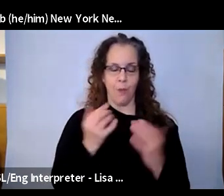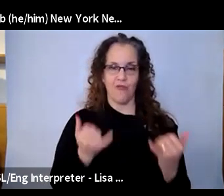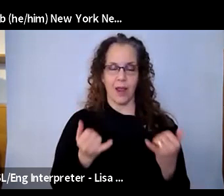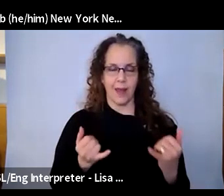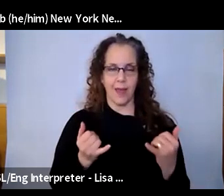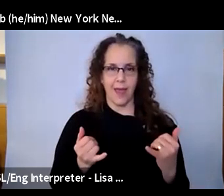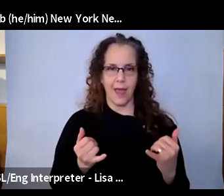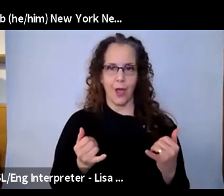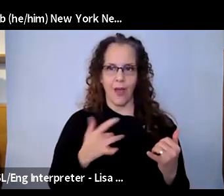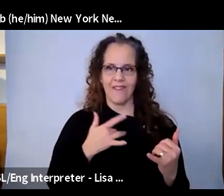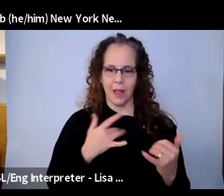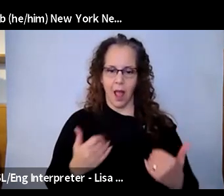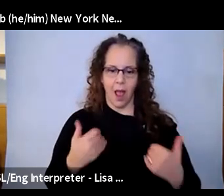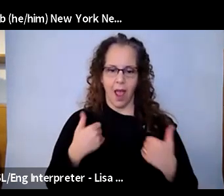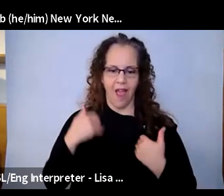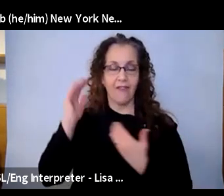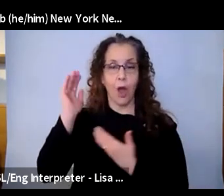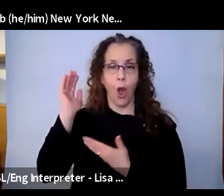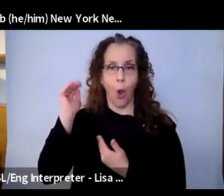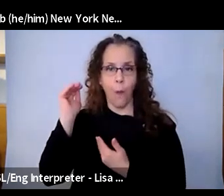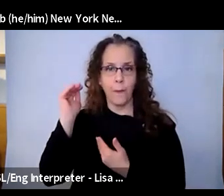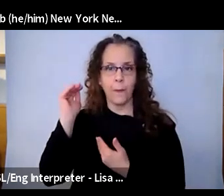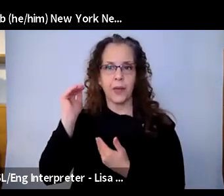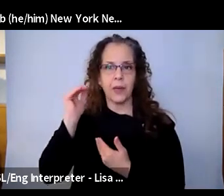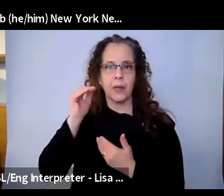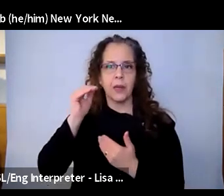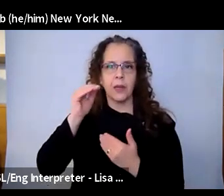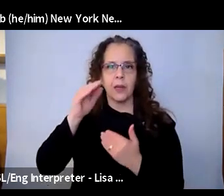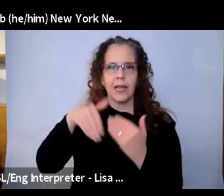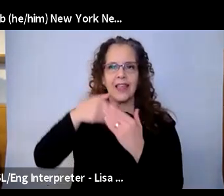hope in the coming months. The coming months give me hope that